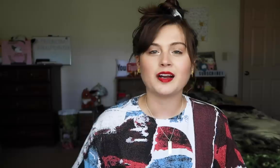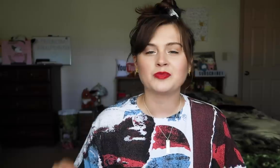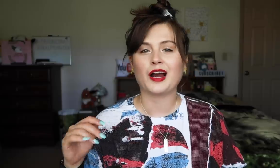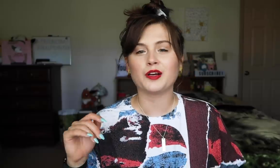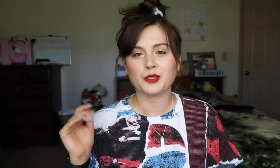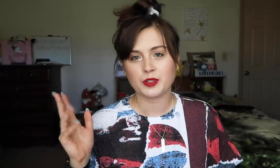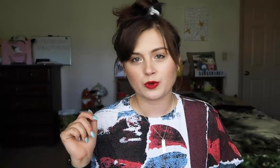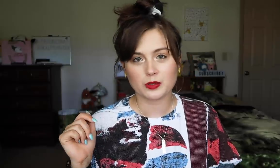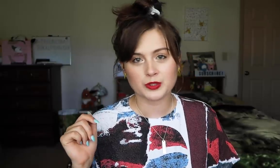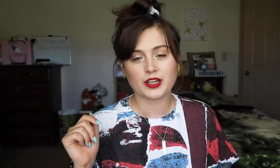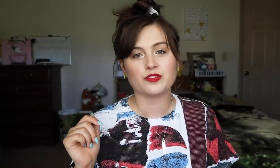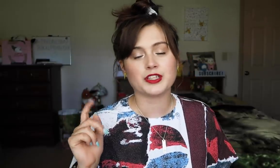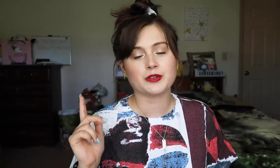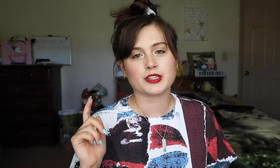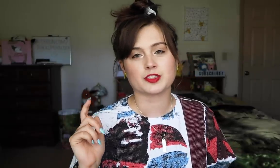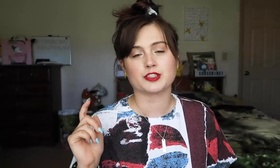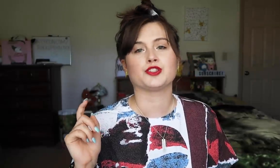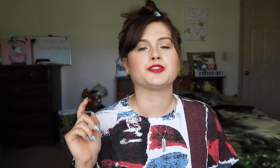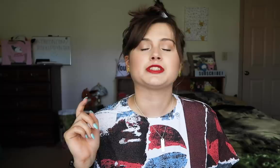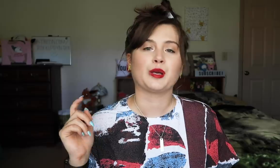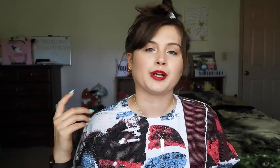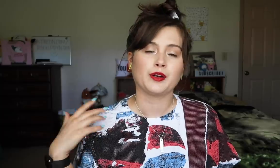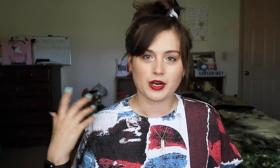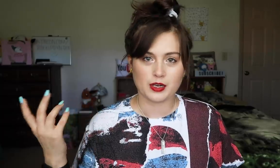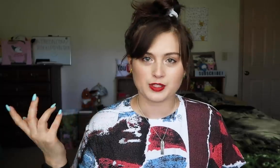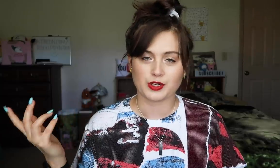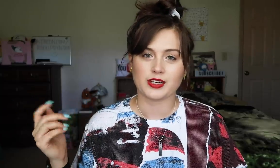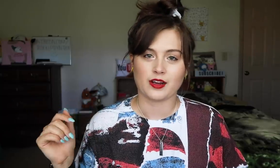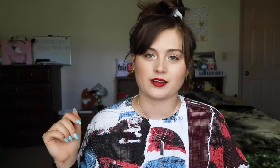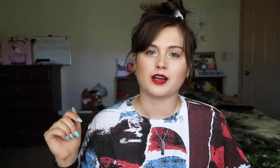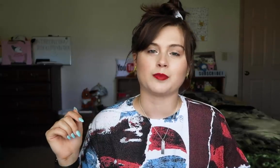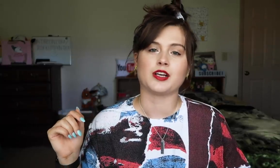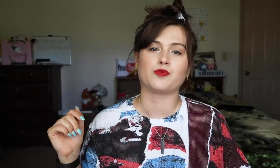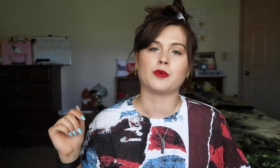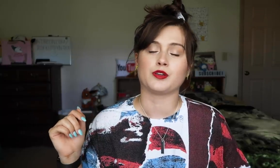Hi, how are you? Welcome to another video. If this is your first time here, my name is Rikki and I am a deaf woman